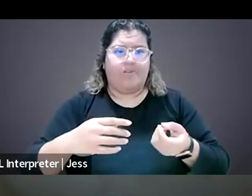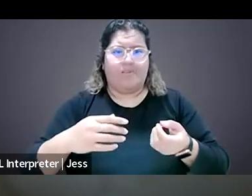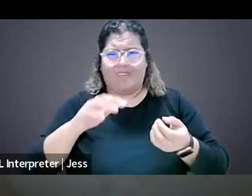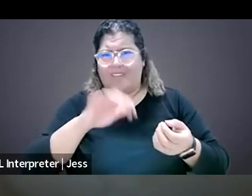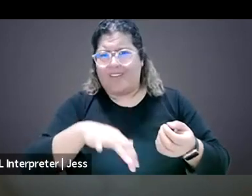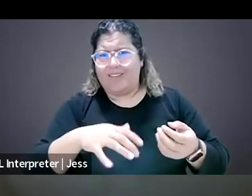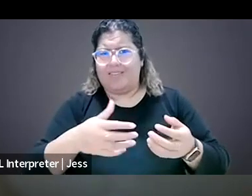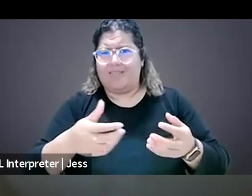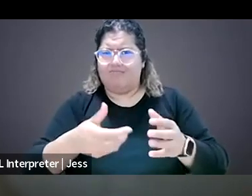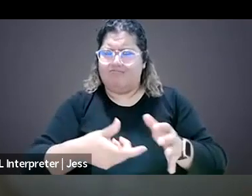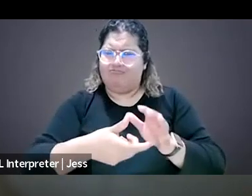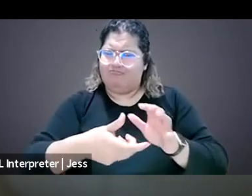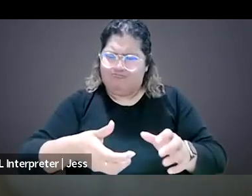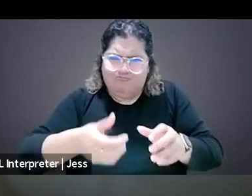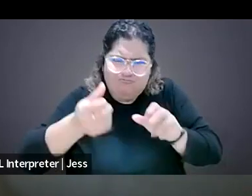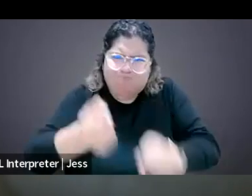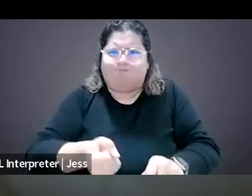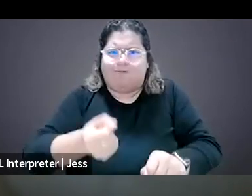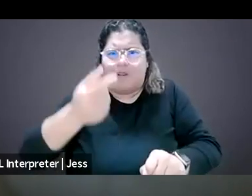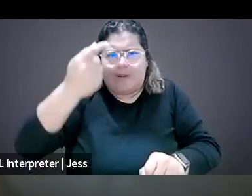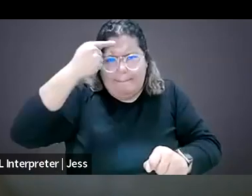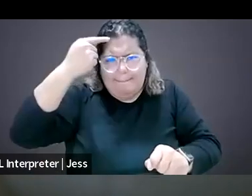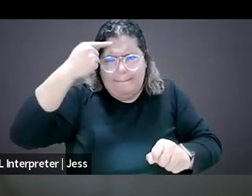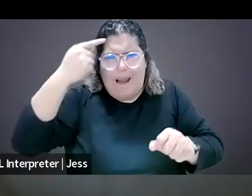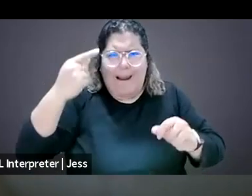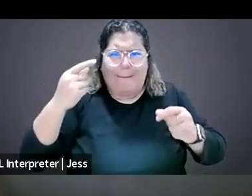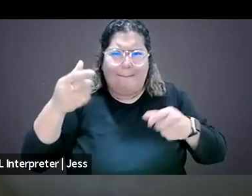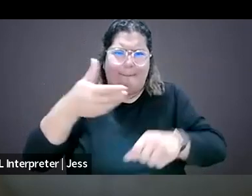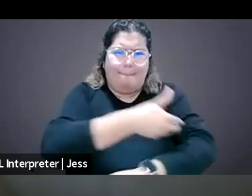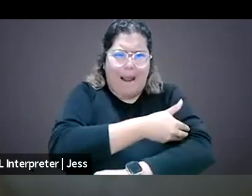working towards supporting women journalists and ending attacks online.